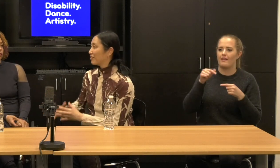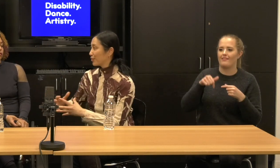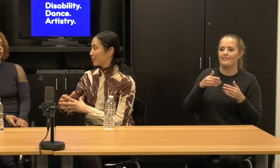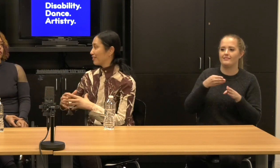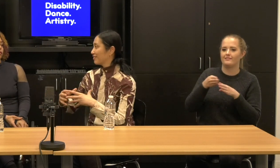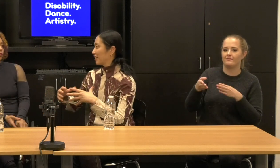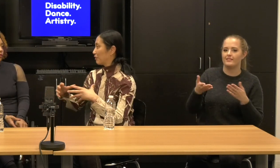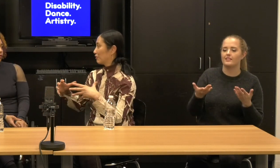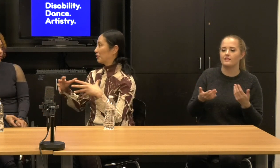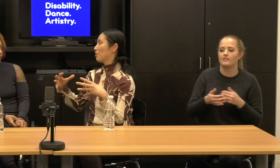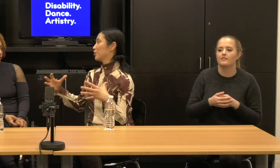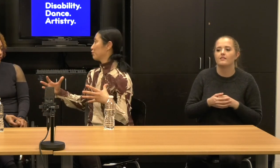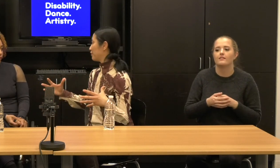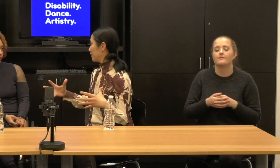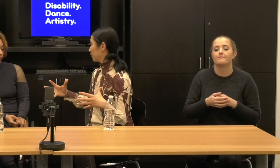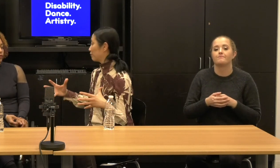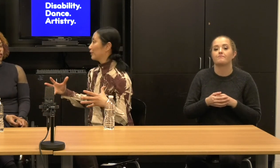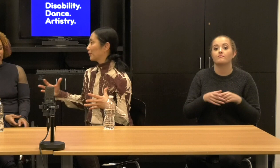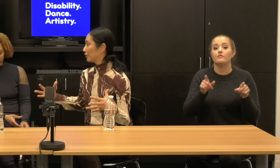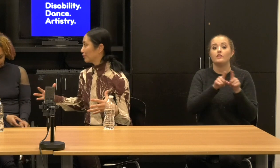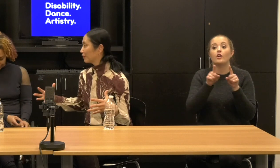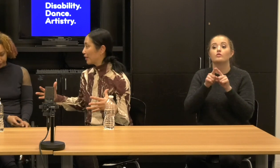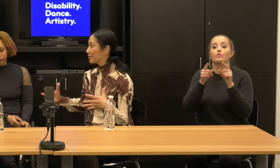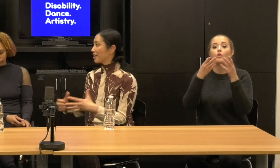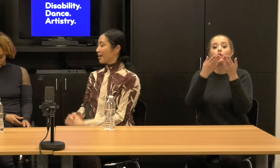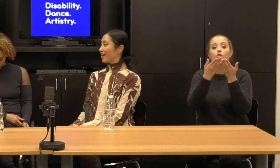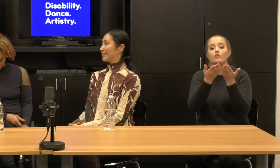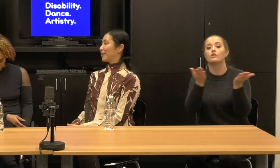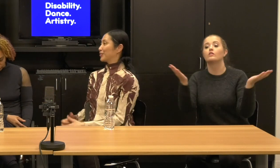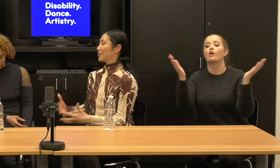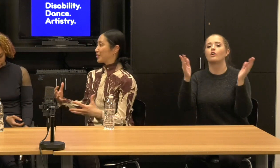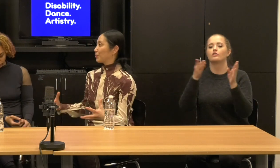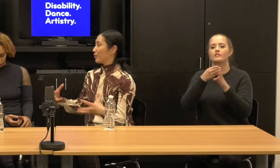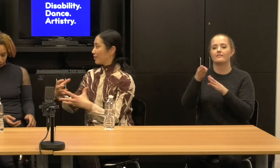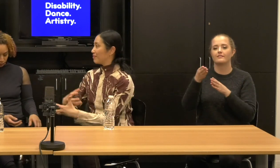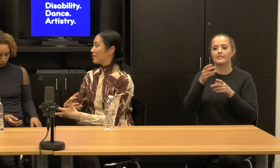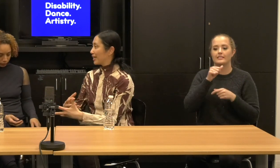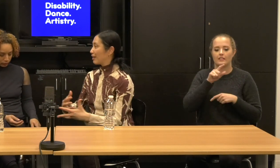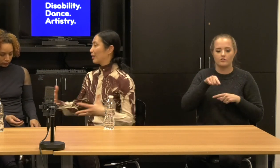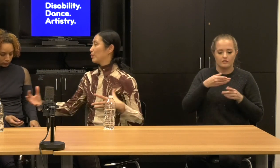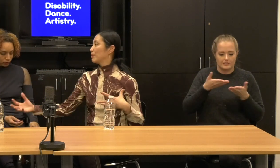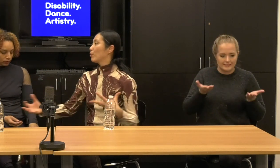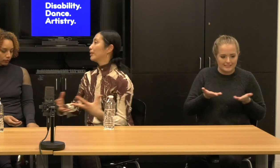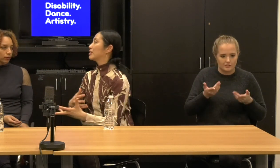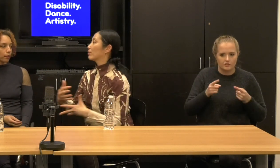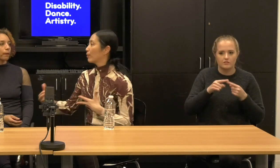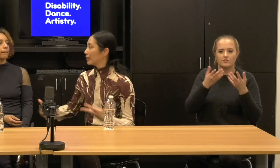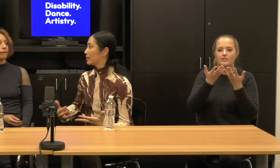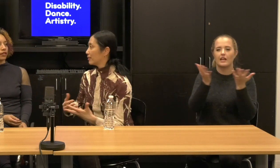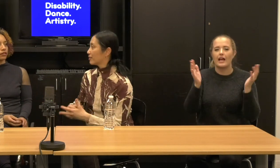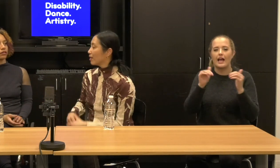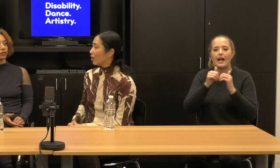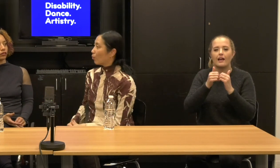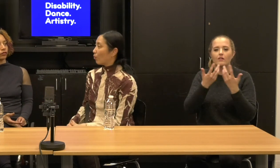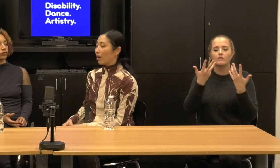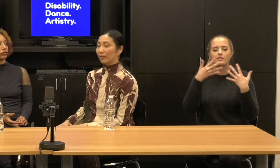and then there's that thing called the larger field, the field. Right? And how does it sit within that? How can we be more integrated?